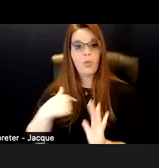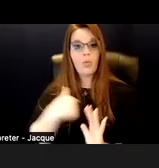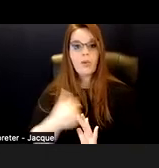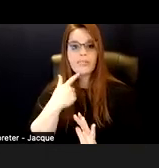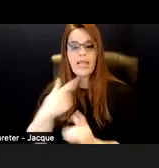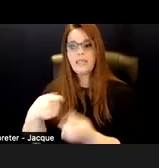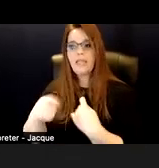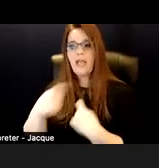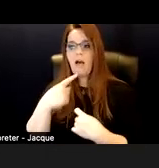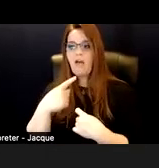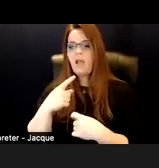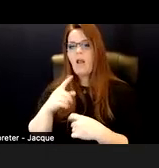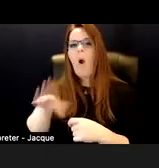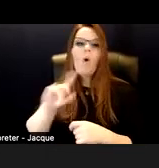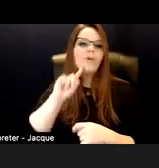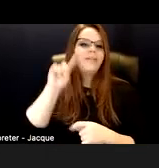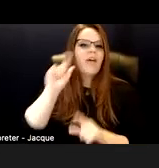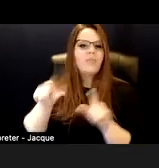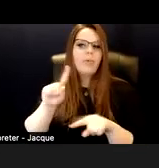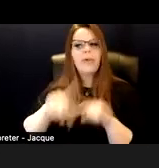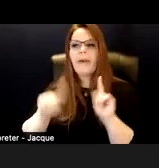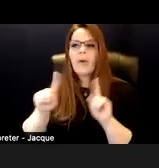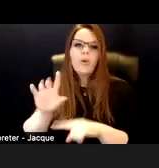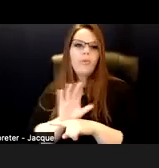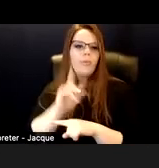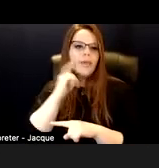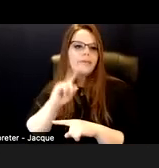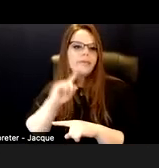can't go to the movies because they are deaf, we would say provide closed captions.